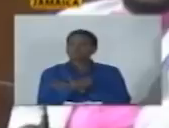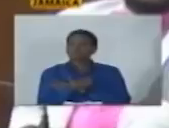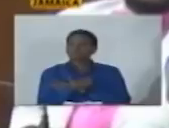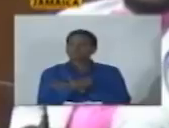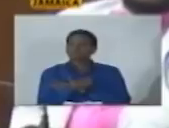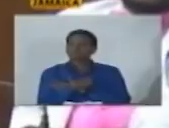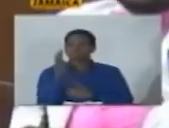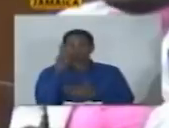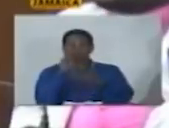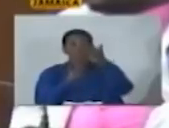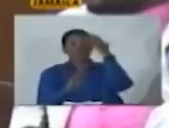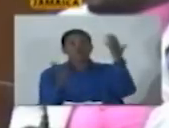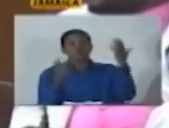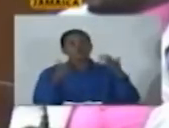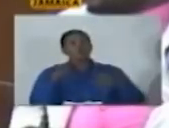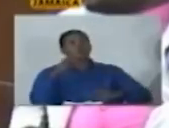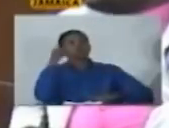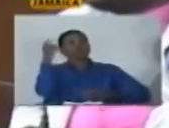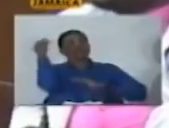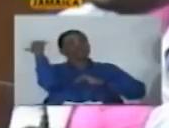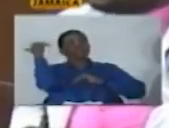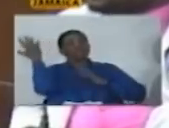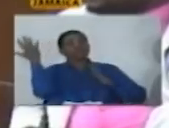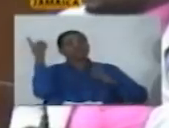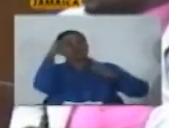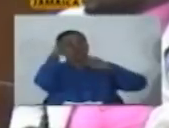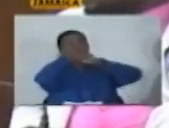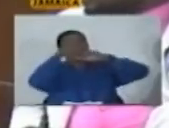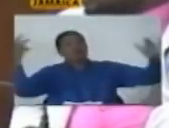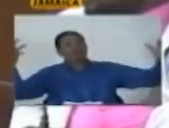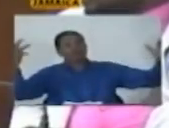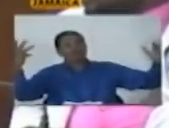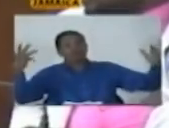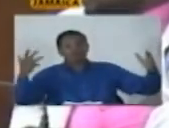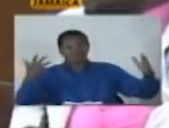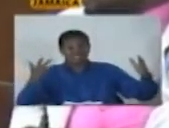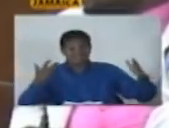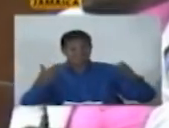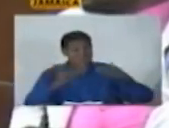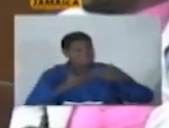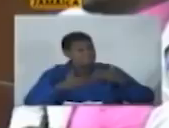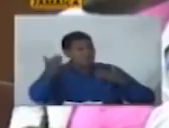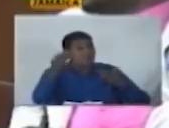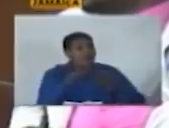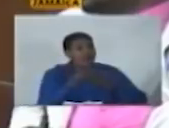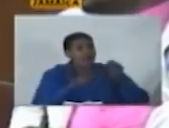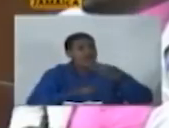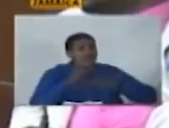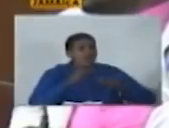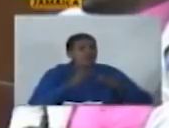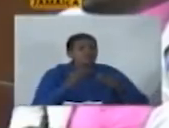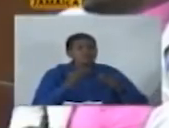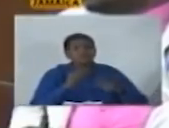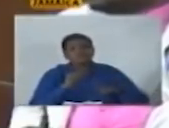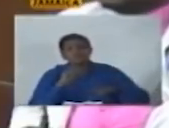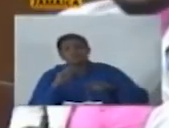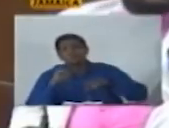envisage and beyond the economic measures we've put in place we stand